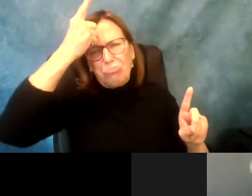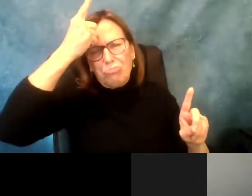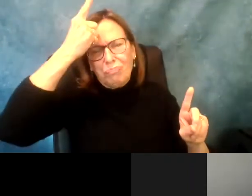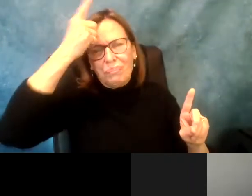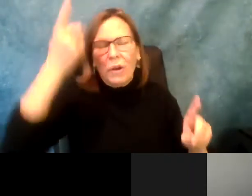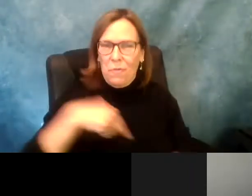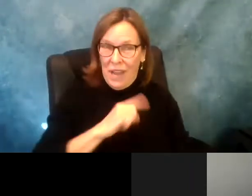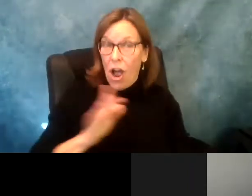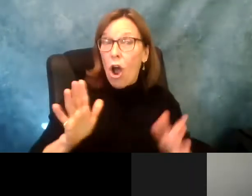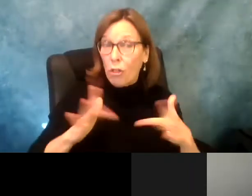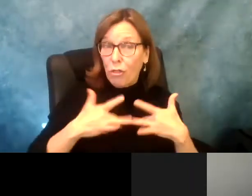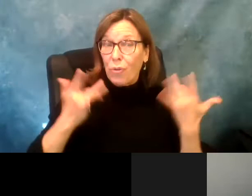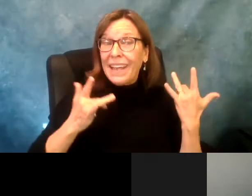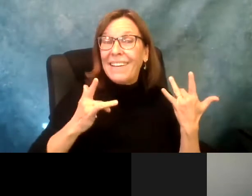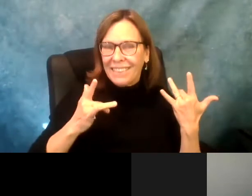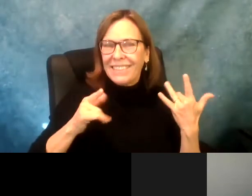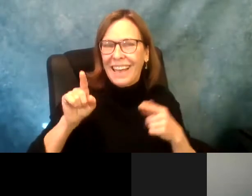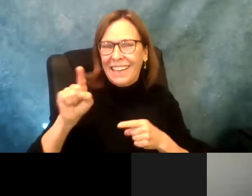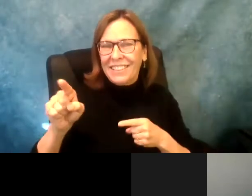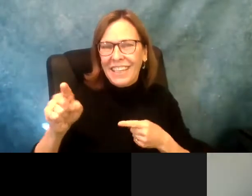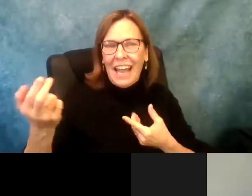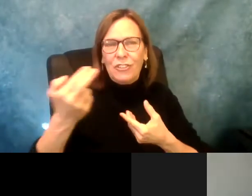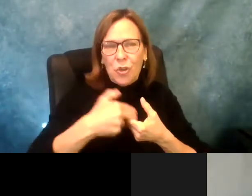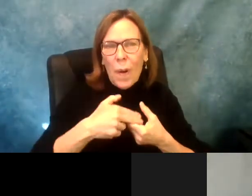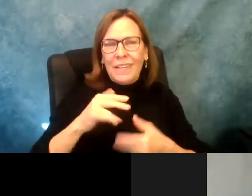her, she just knew the value of home care and value of our